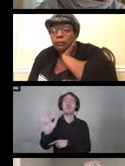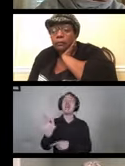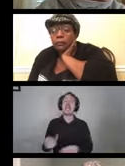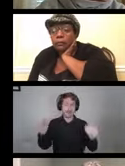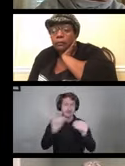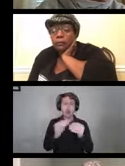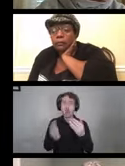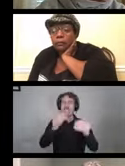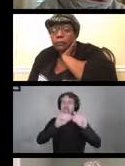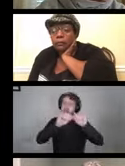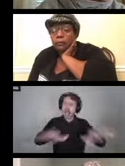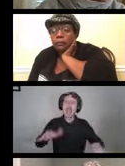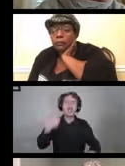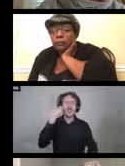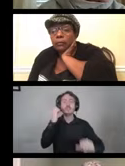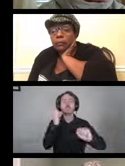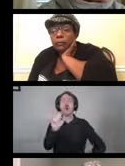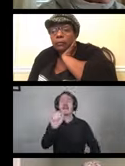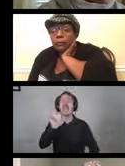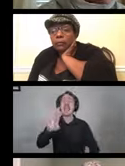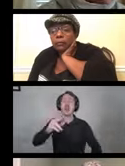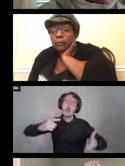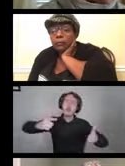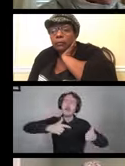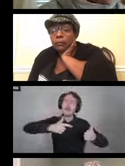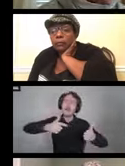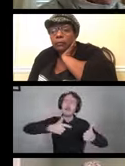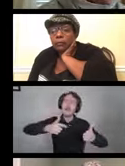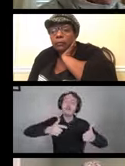Compressed air has been something that asked about.